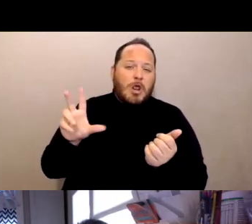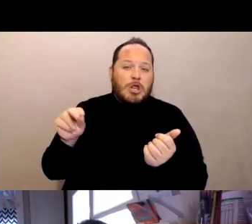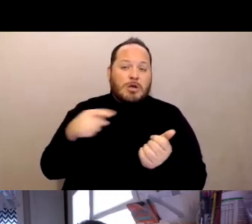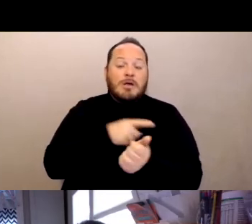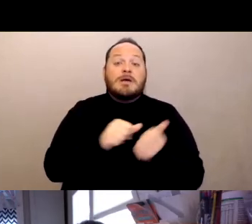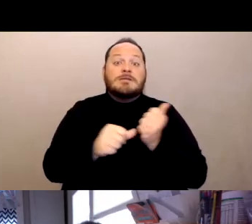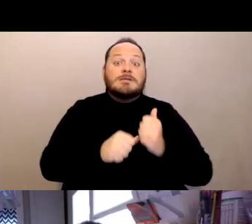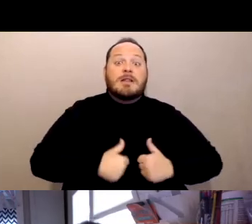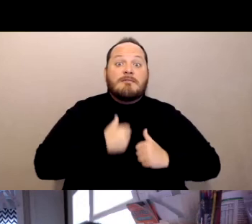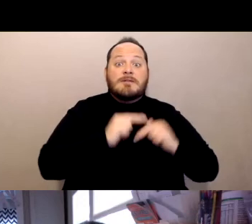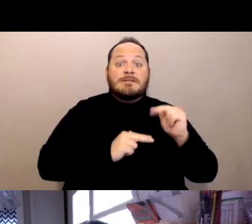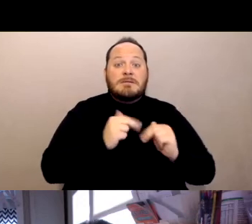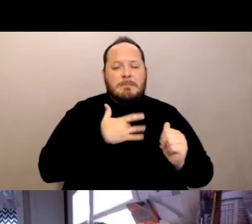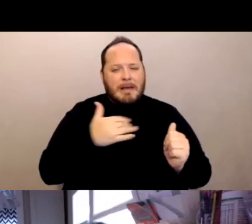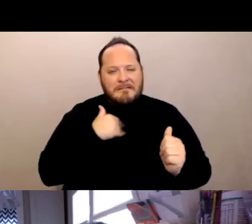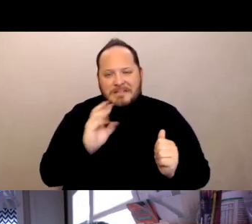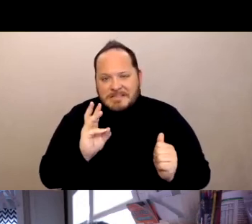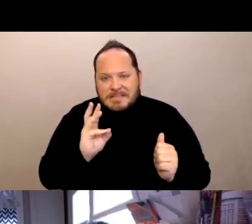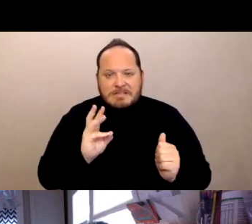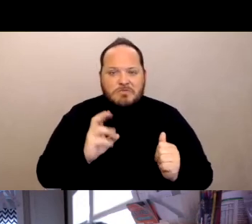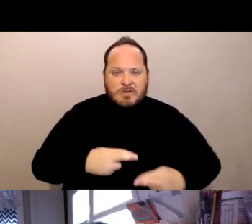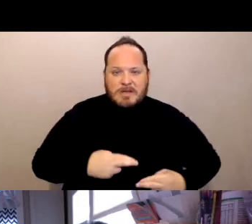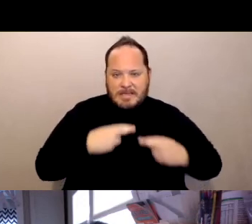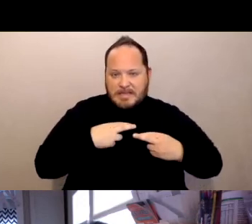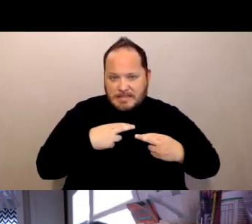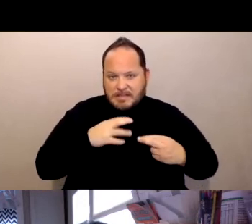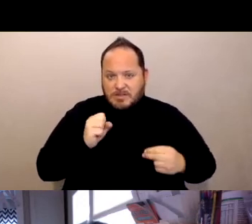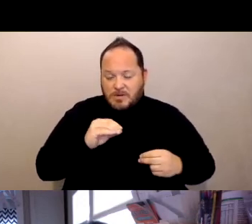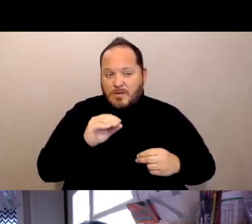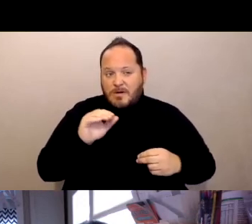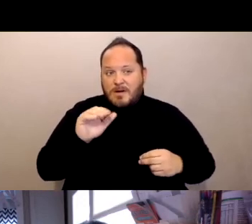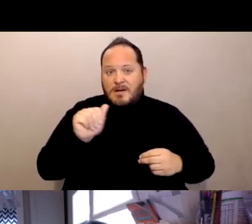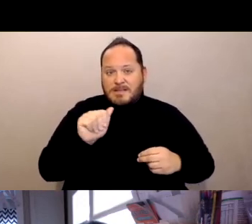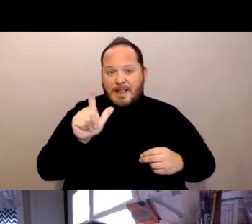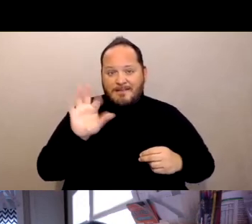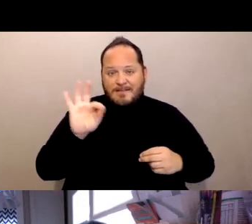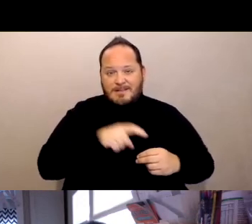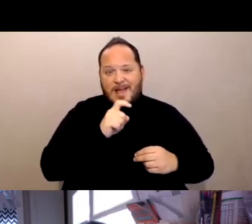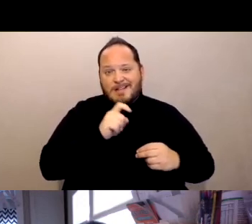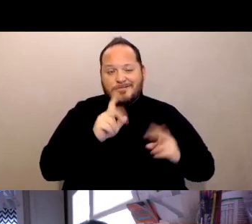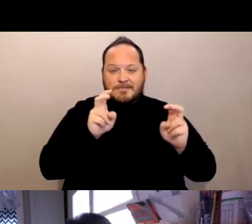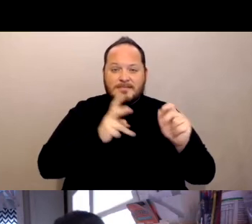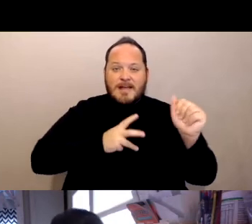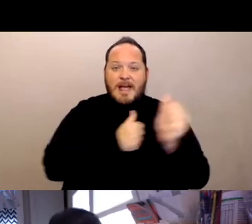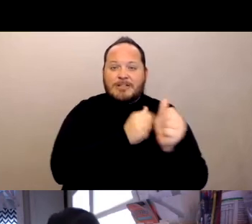So the assisted living facilities in a sense were left to catch up, they didn't have the same formal arrangements.